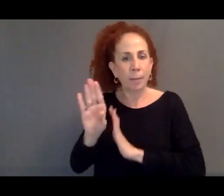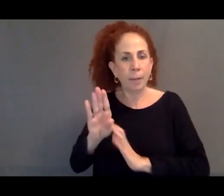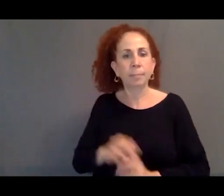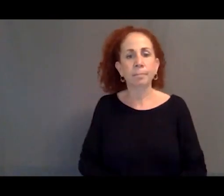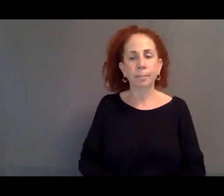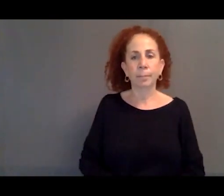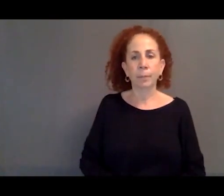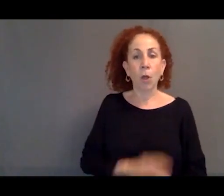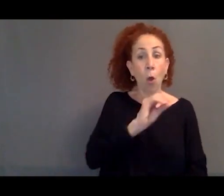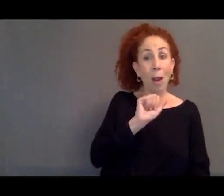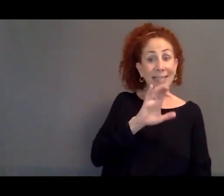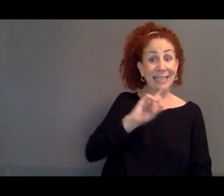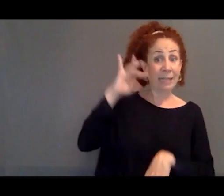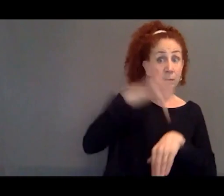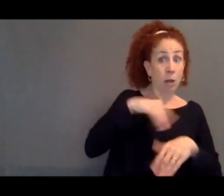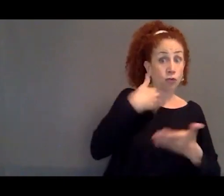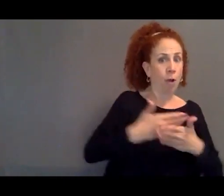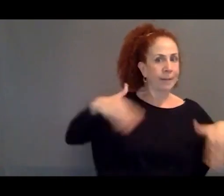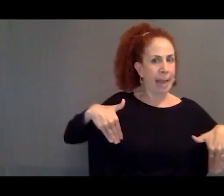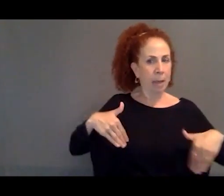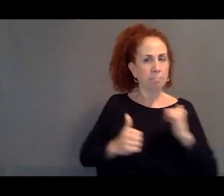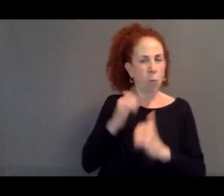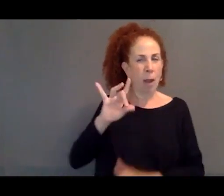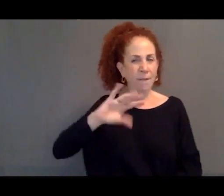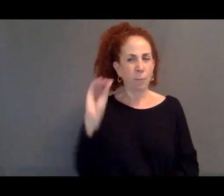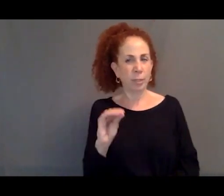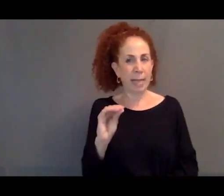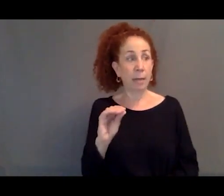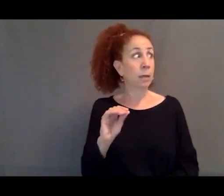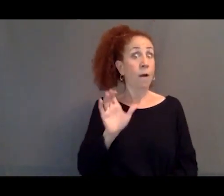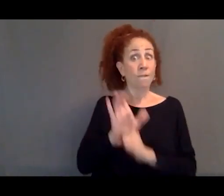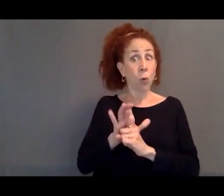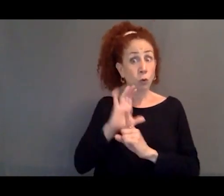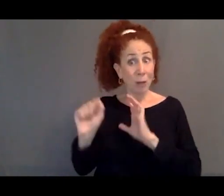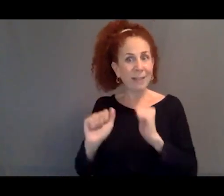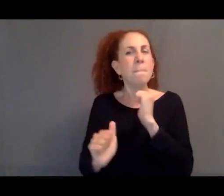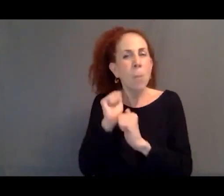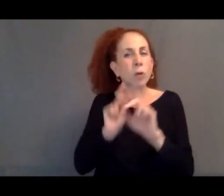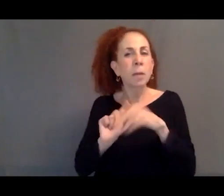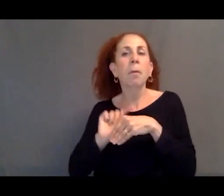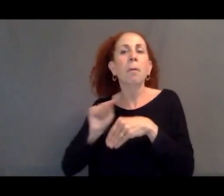So people, when they move, tend not to move that far.